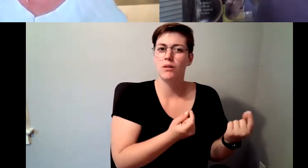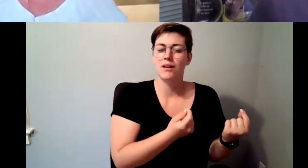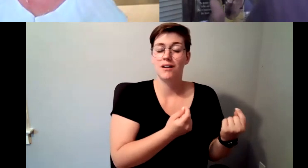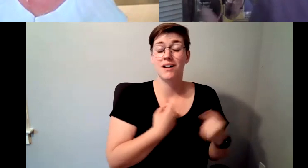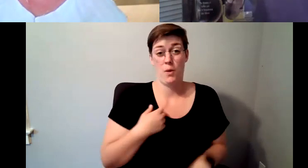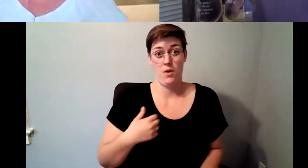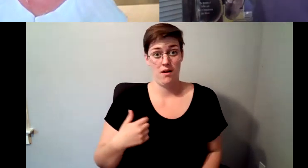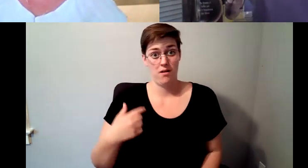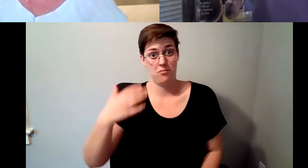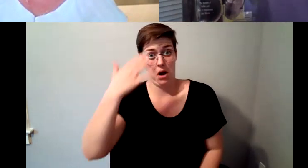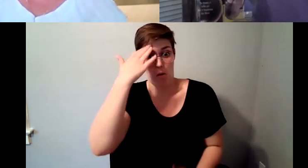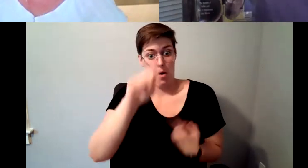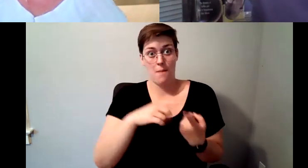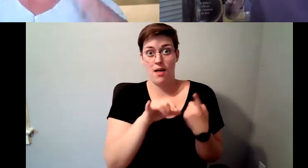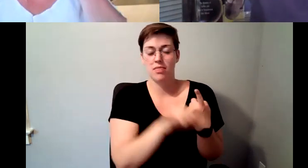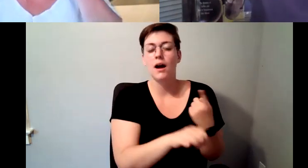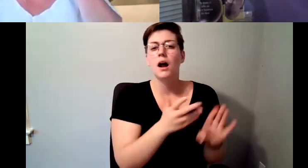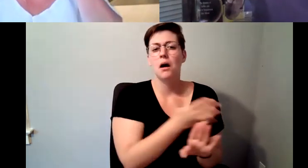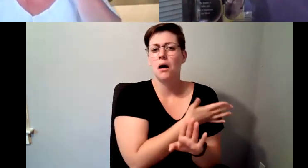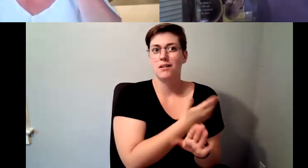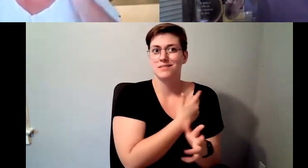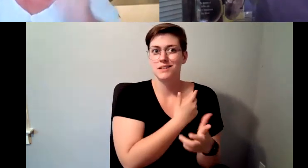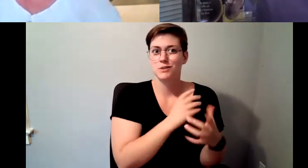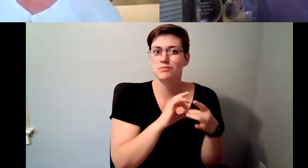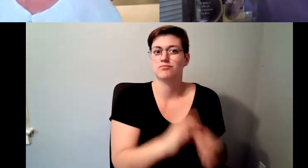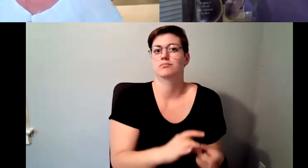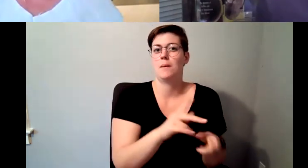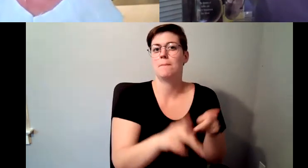it is people heavy it doesn't happen without wonderful wonderful people making.